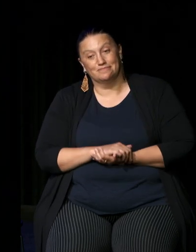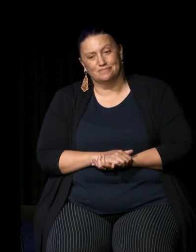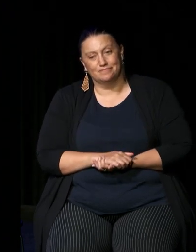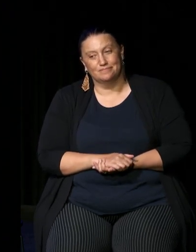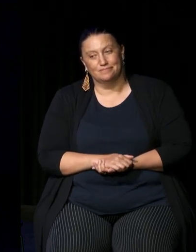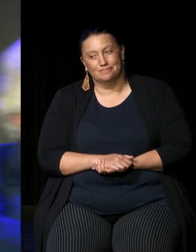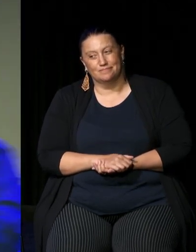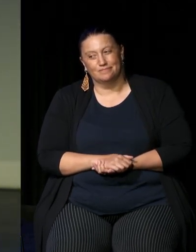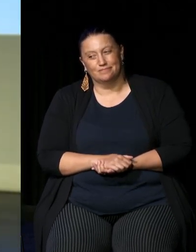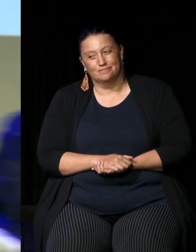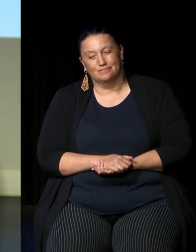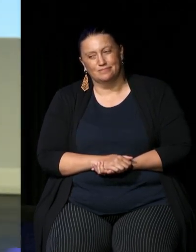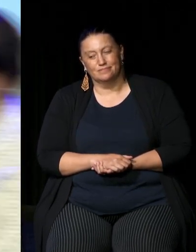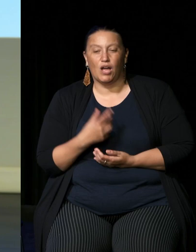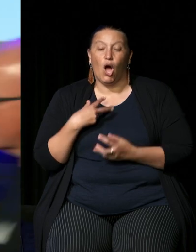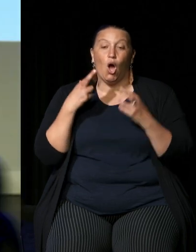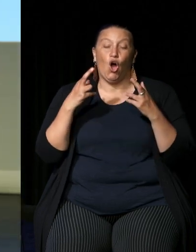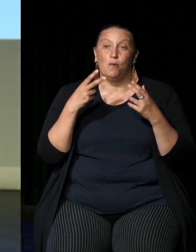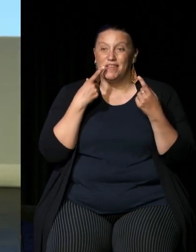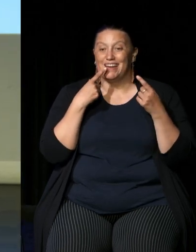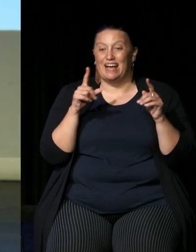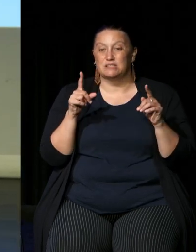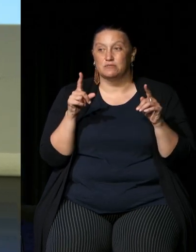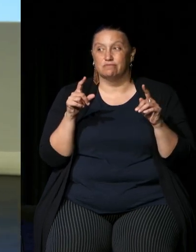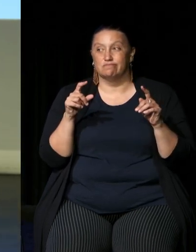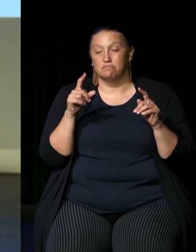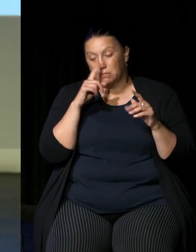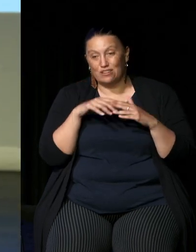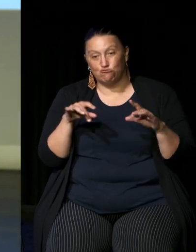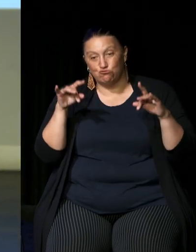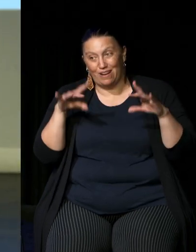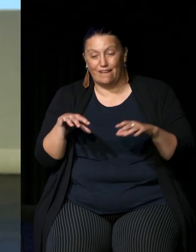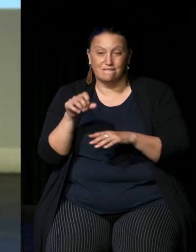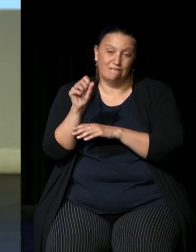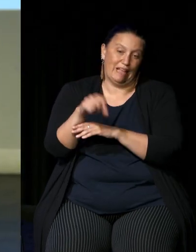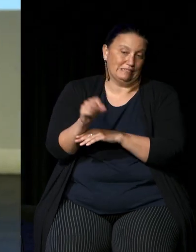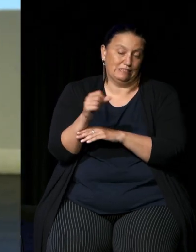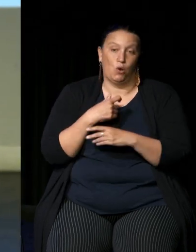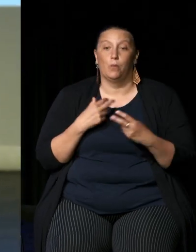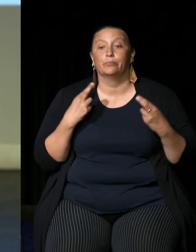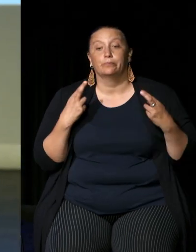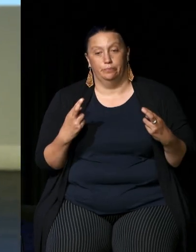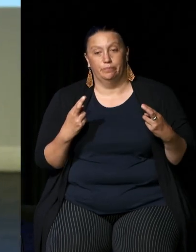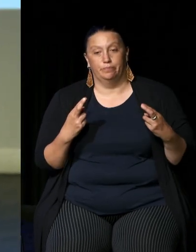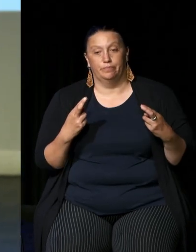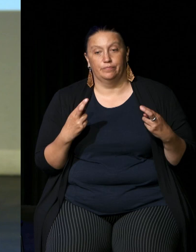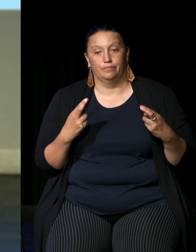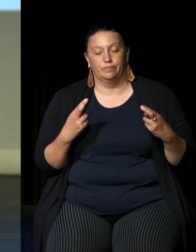I hope that the um the announcement is that the people of Australia voted yes and I hope that